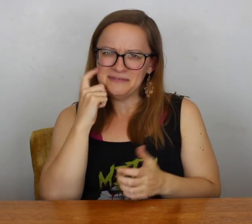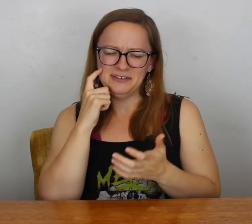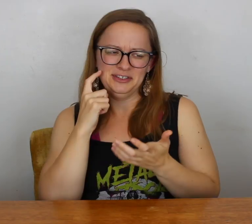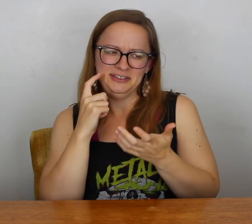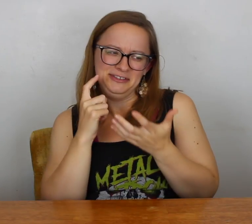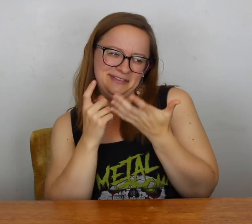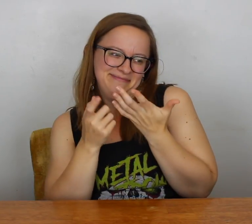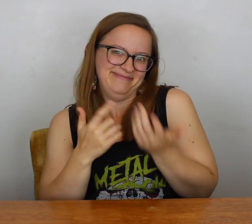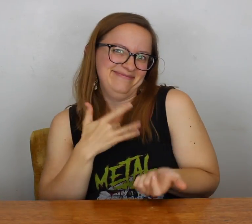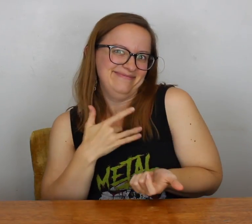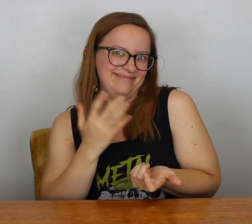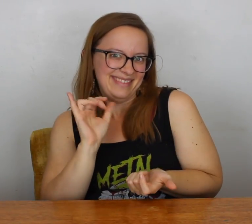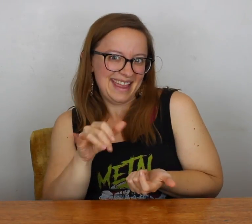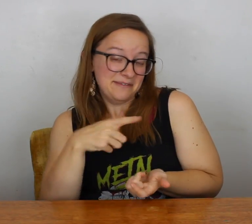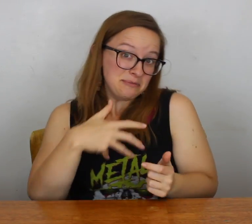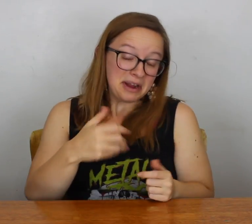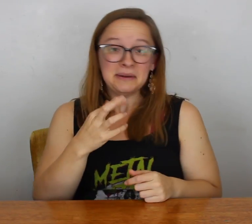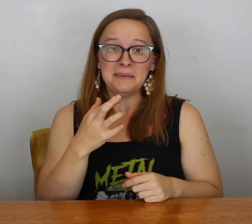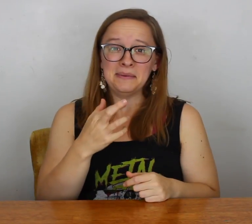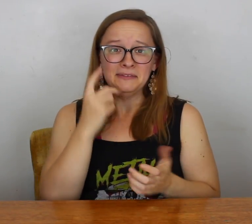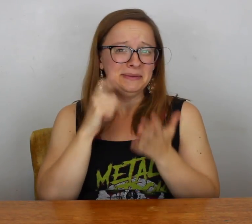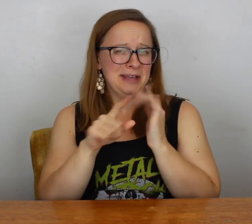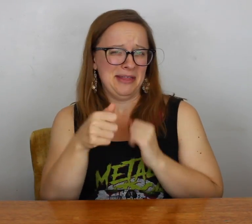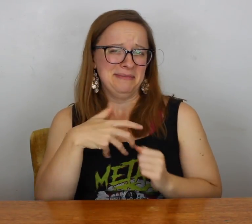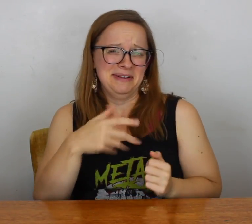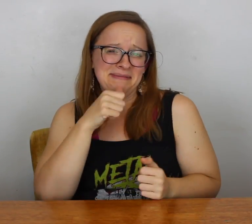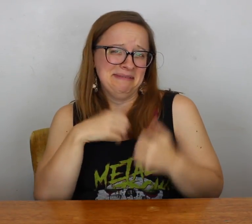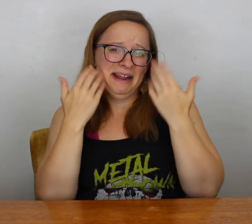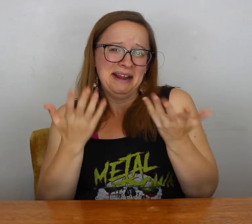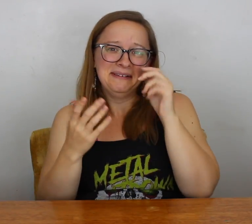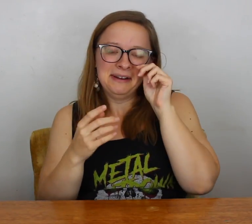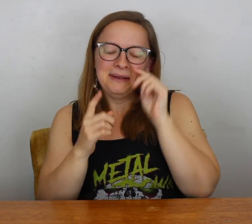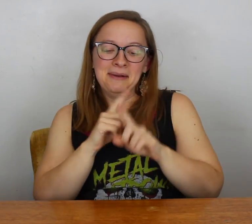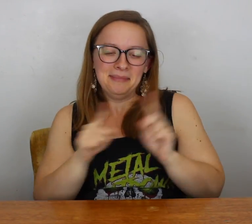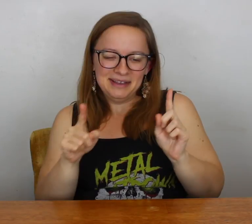I don't know if you've ever felt this if you're pregnant or if you've noticed other pregnant women had this or I don't know.